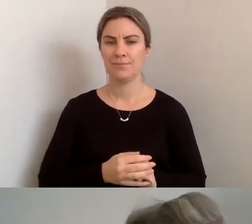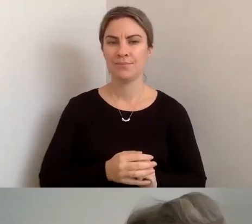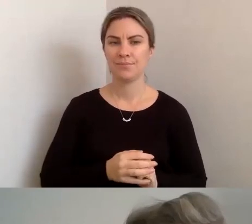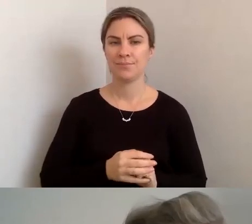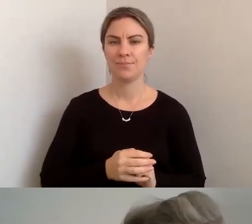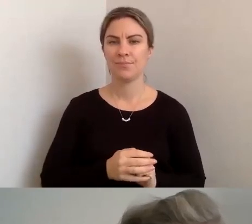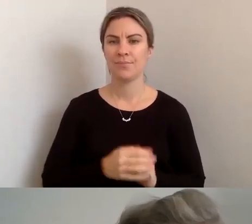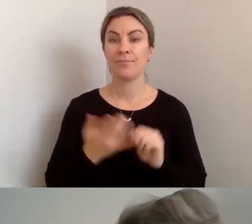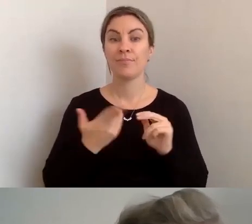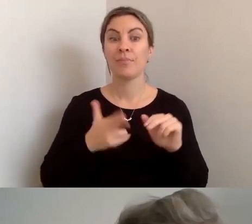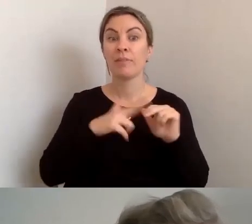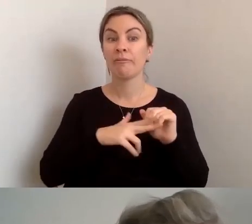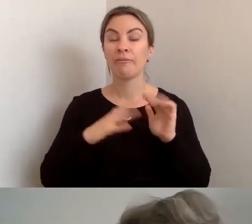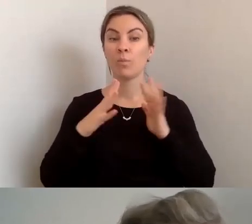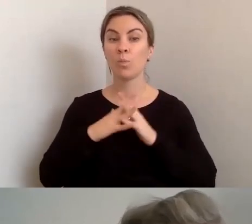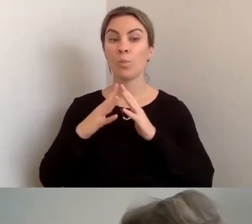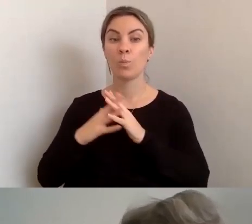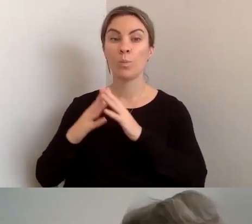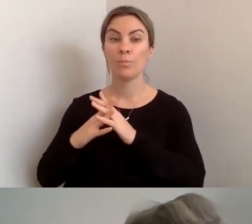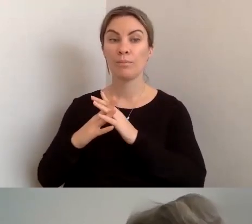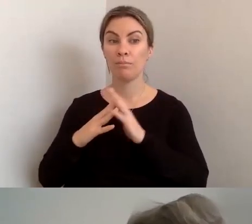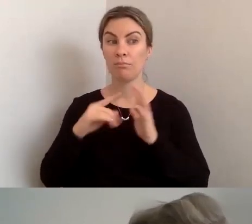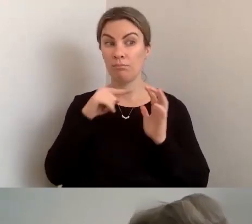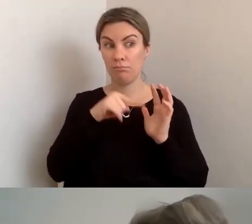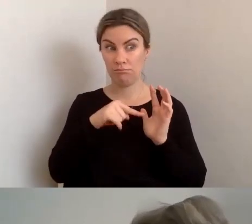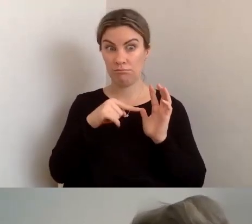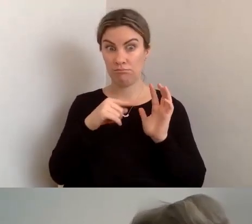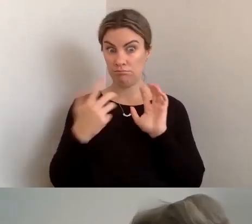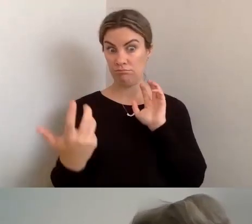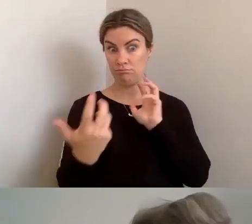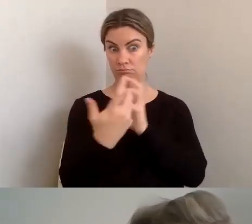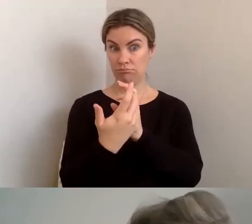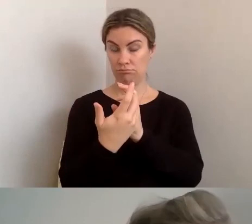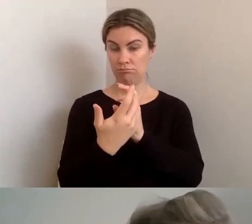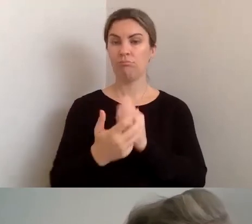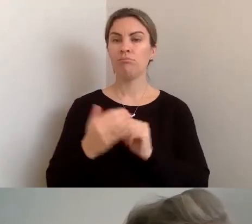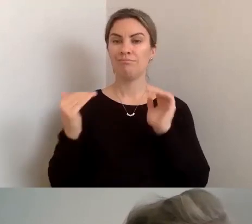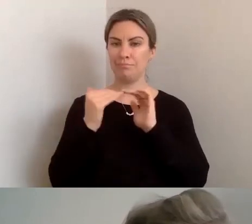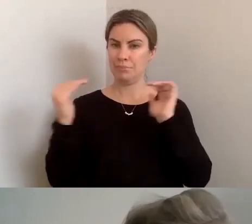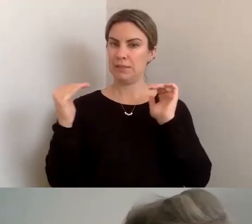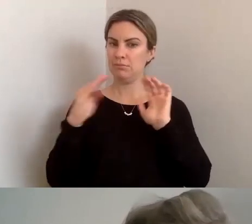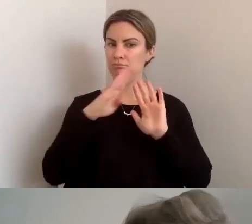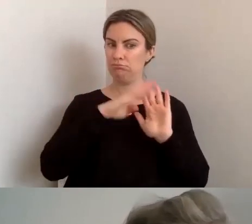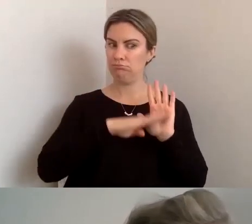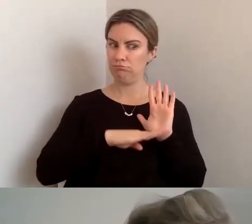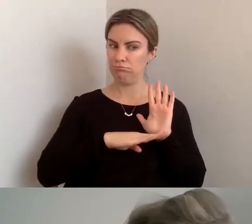Web platform or the digital platform meets the standards, it should all work together.